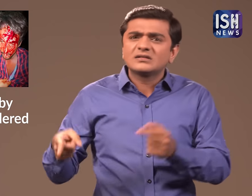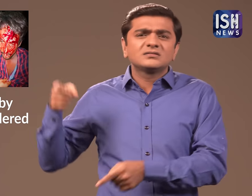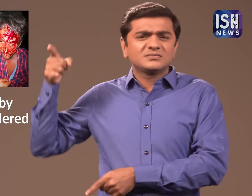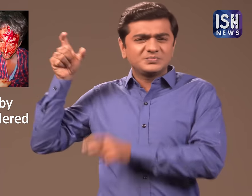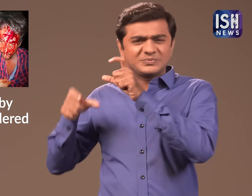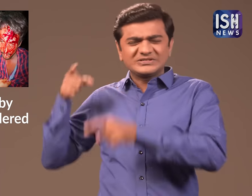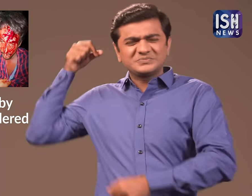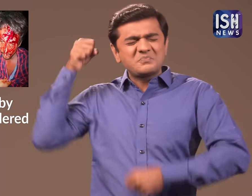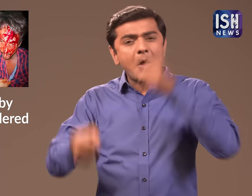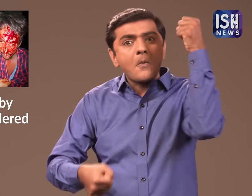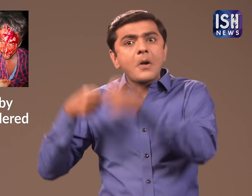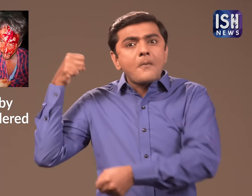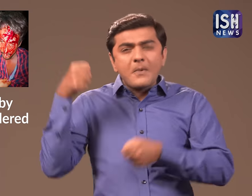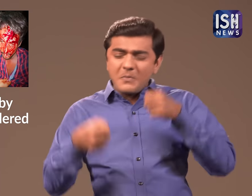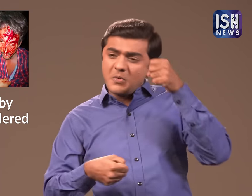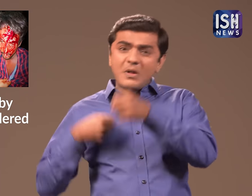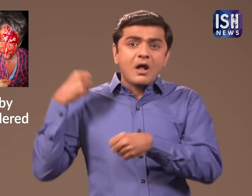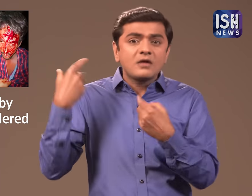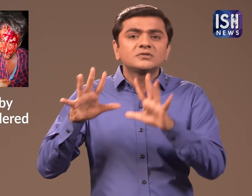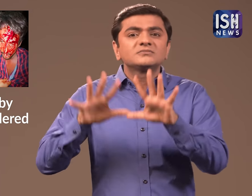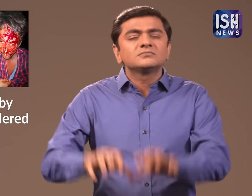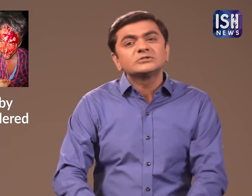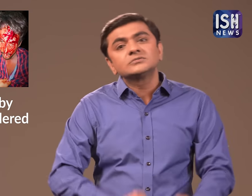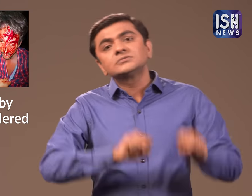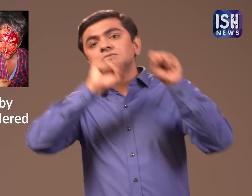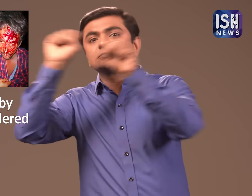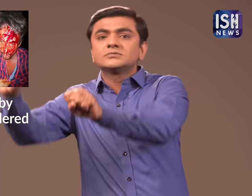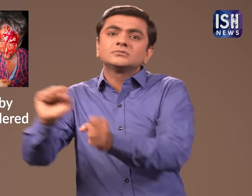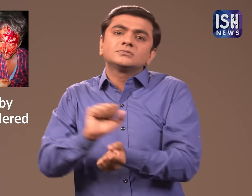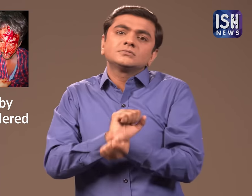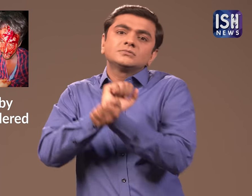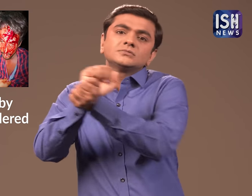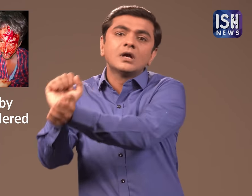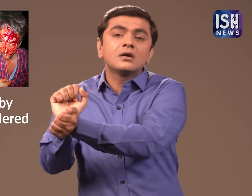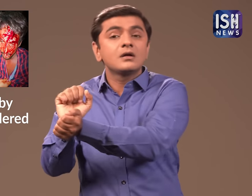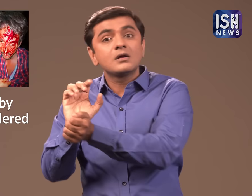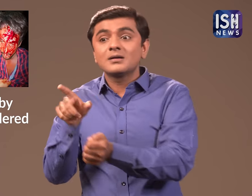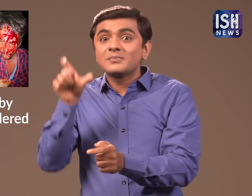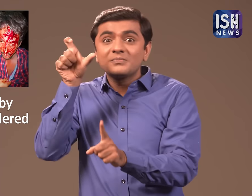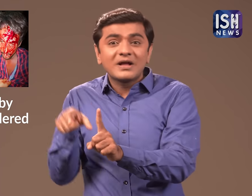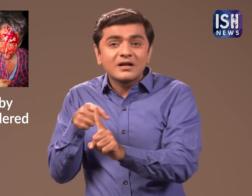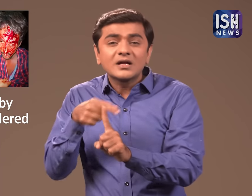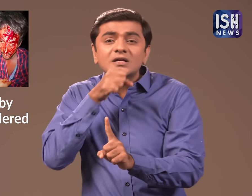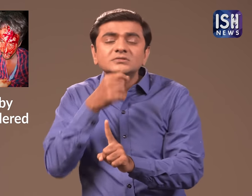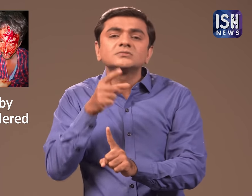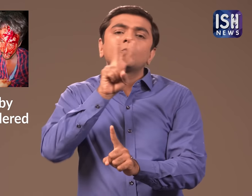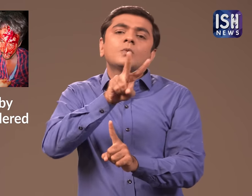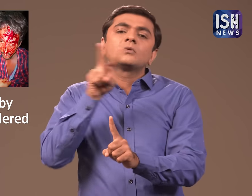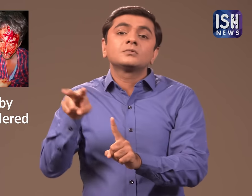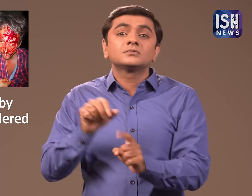The locals thrashed him and took him to the police station. The man was 22 years old.